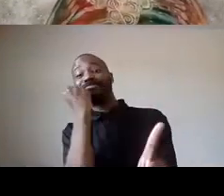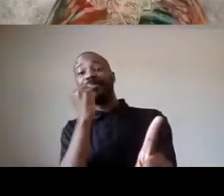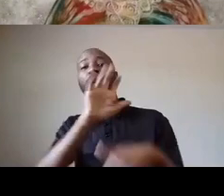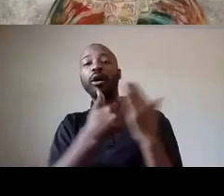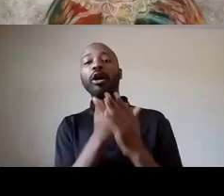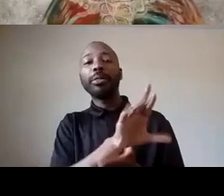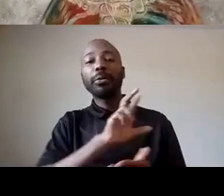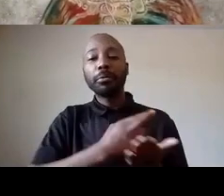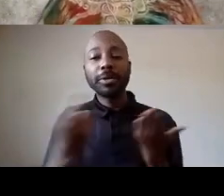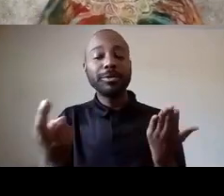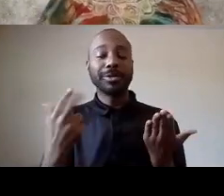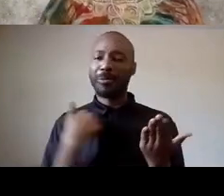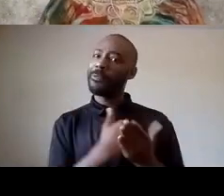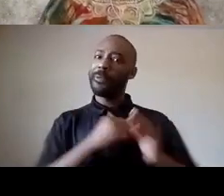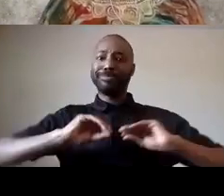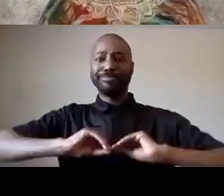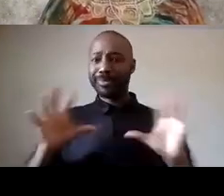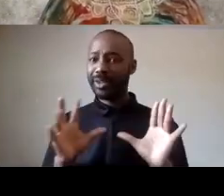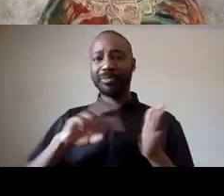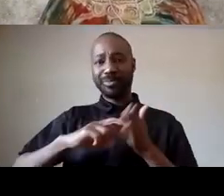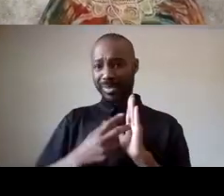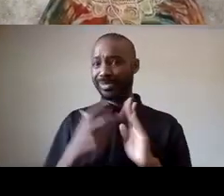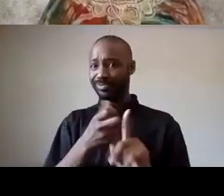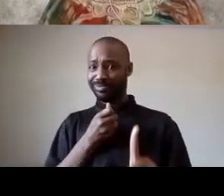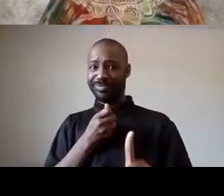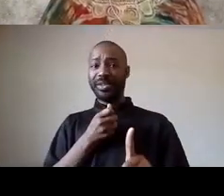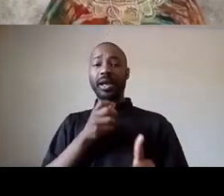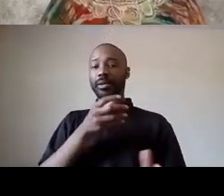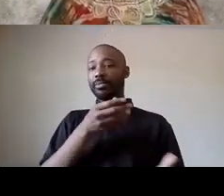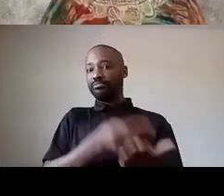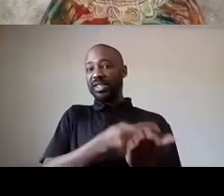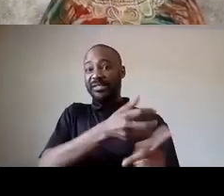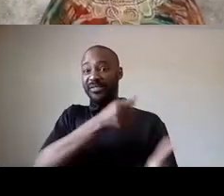encouraging people to recognize that reforming police has been a call for